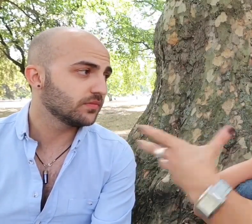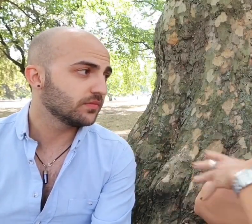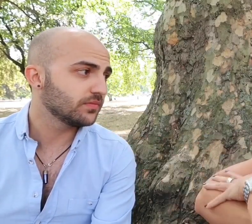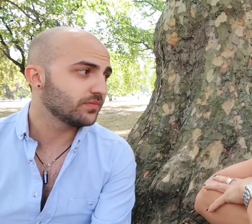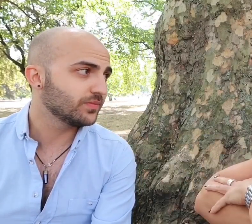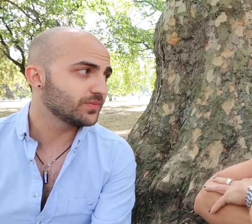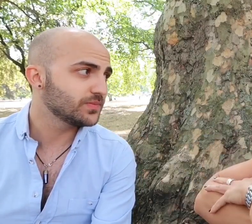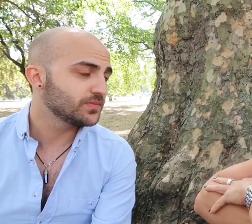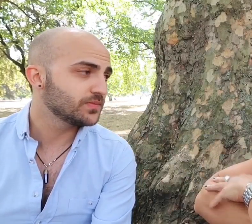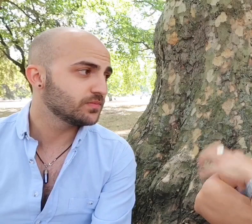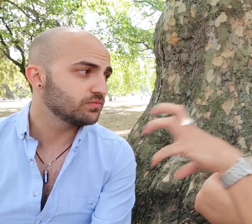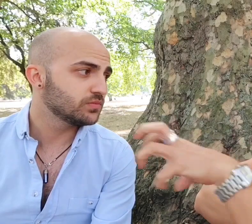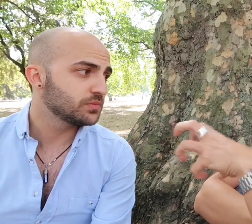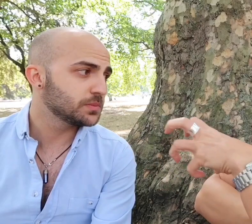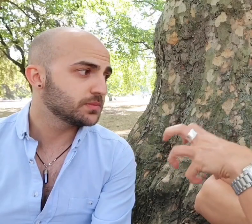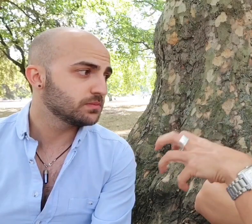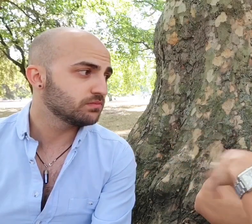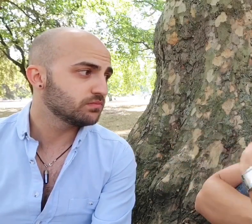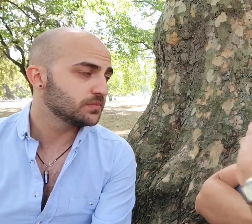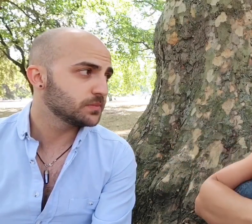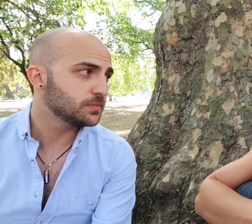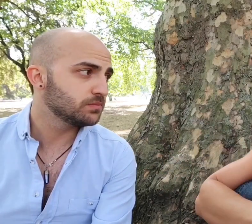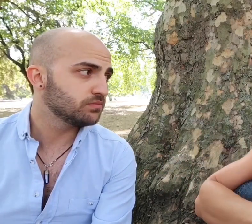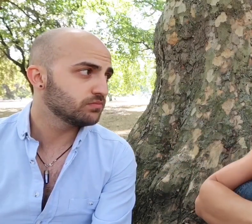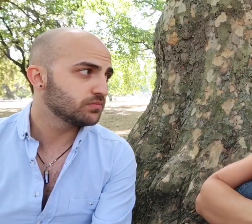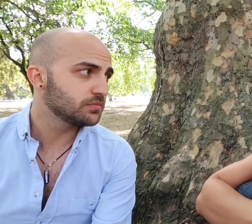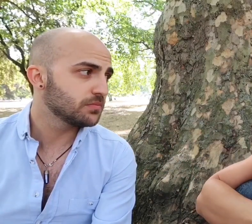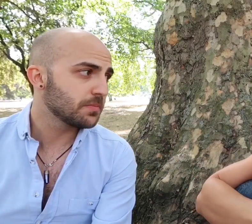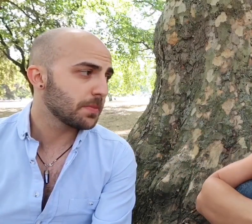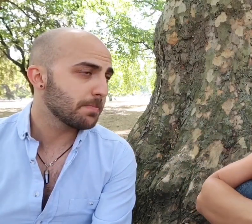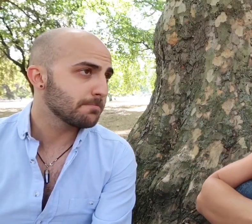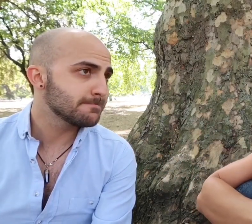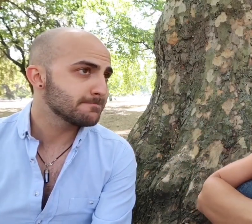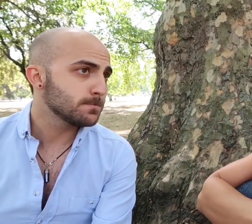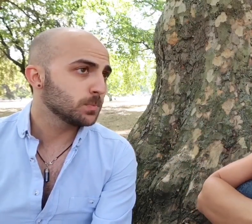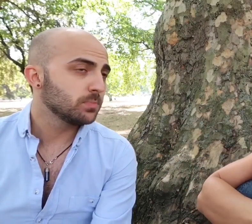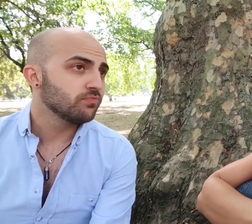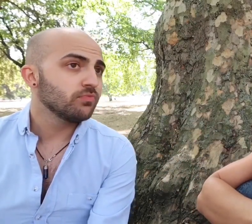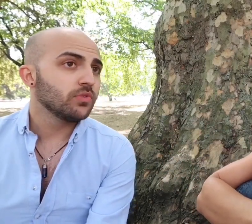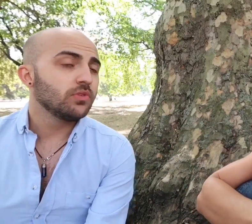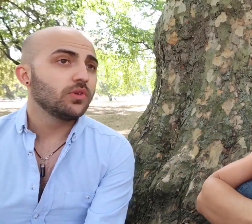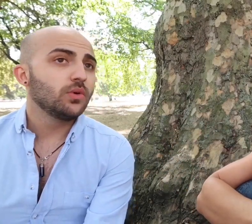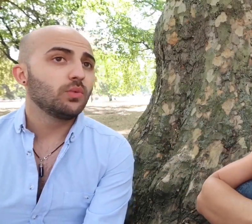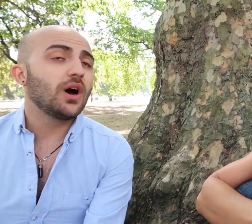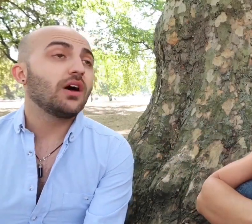watching that video to see their language represented in that way? well